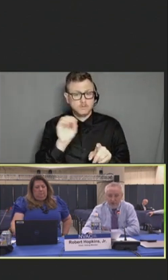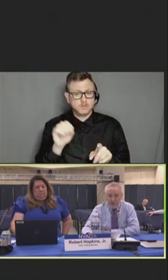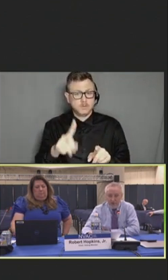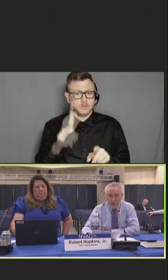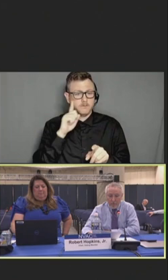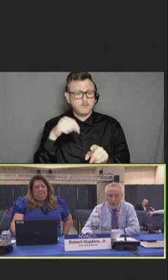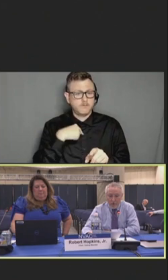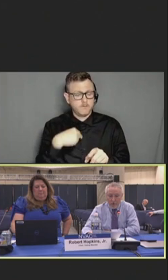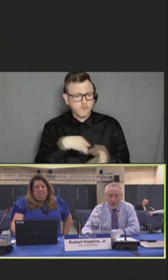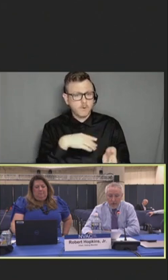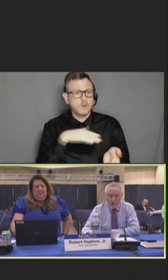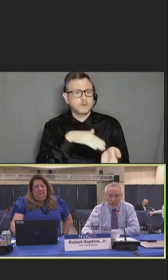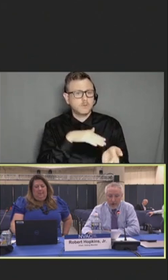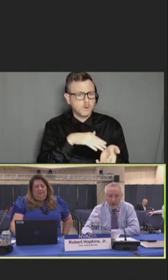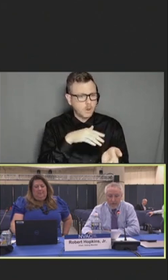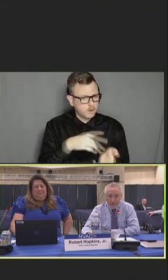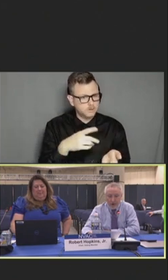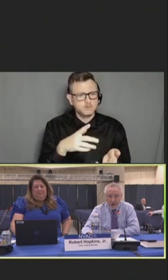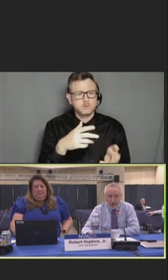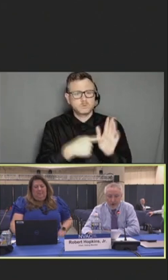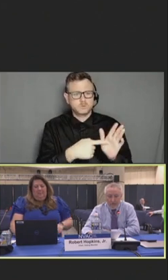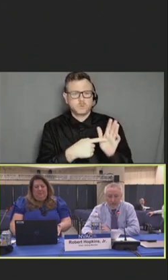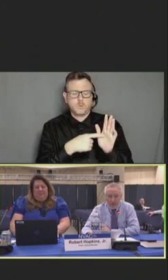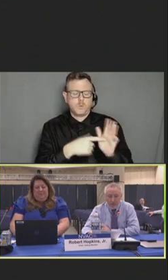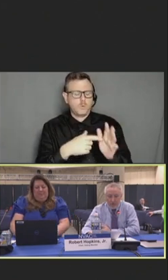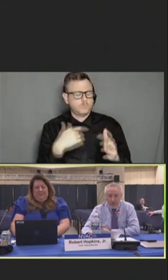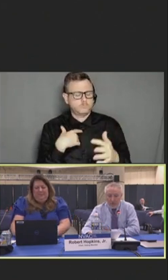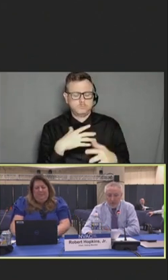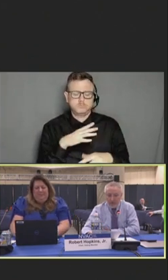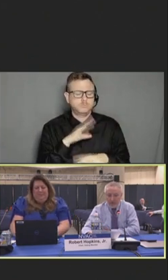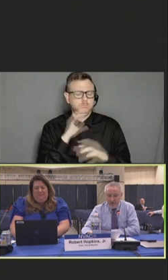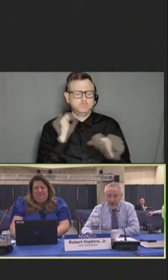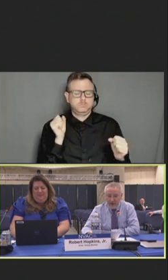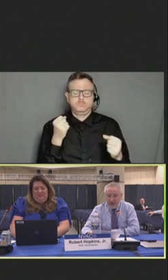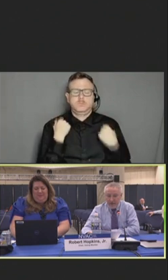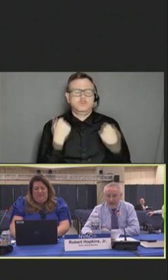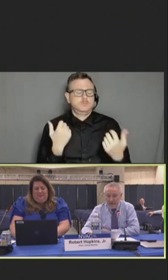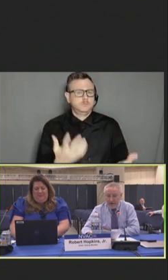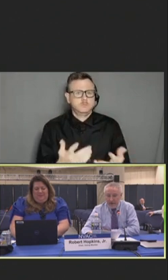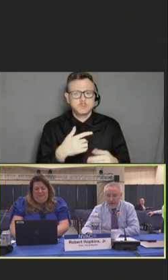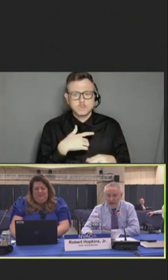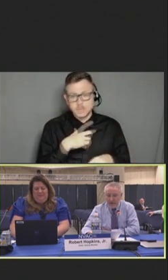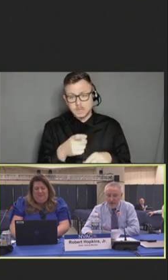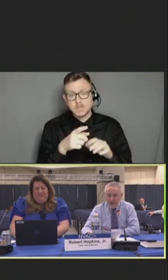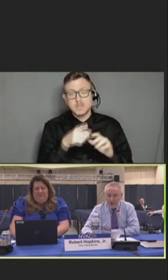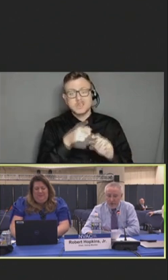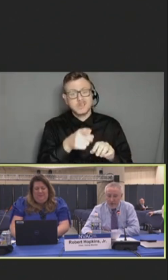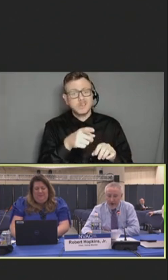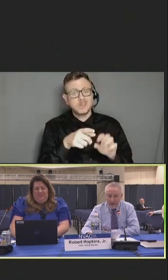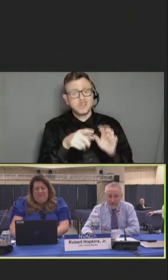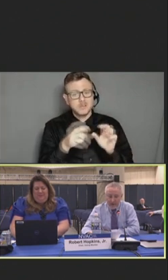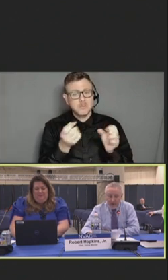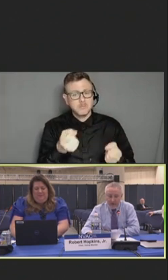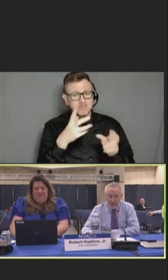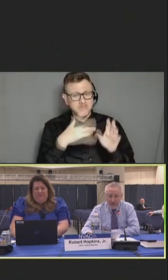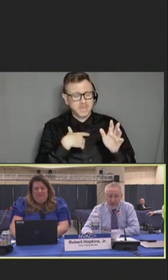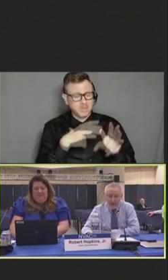residents reporting symptoms of burnout. Multiple stressors have negatively affected clinicians who give vaccines.